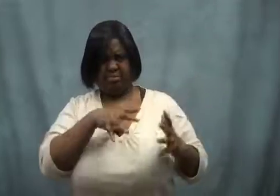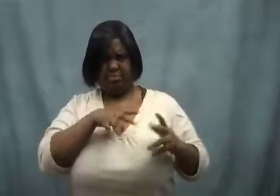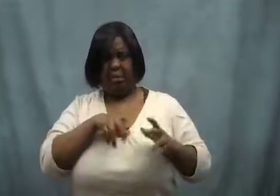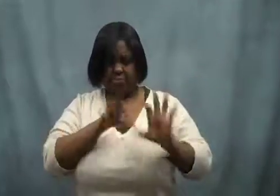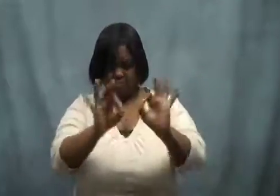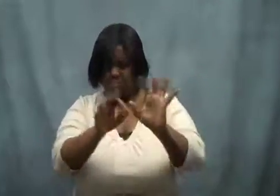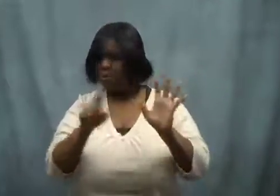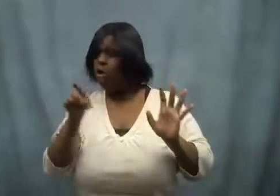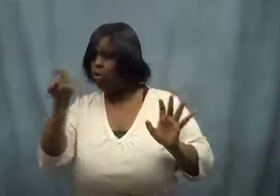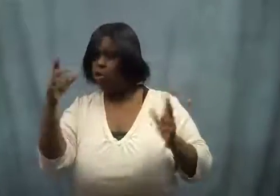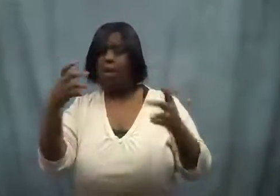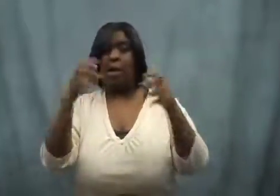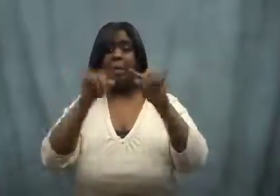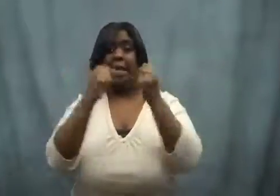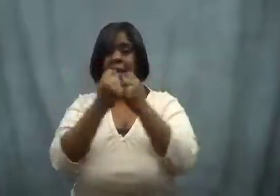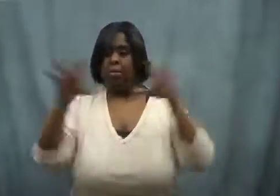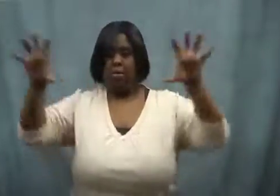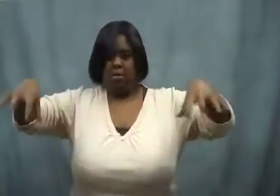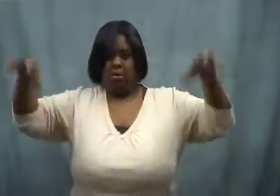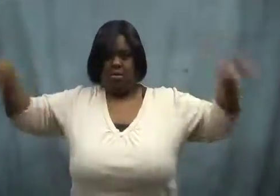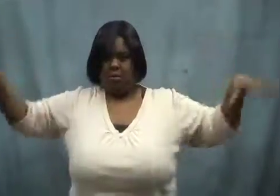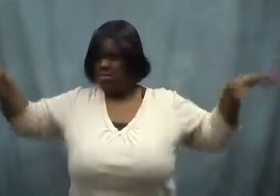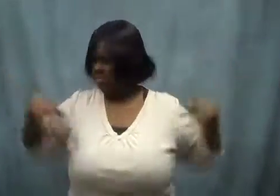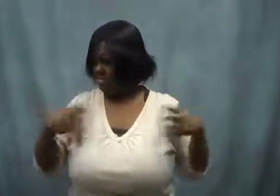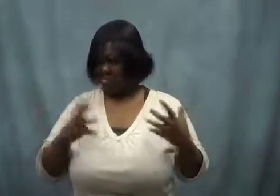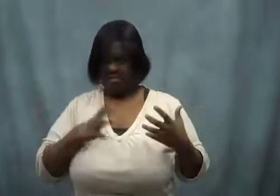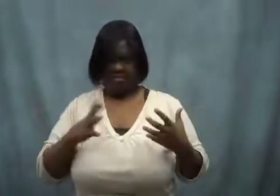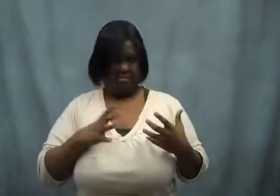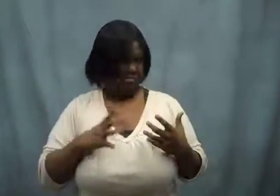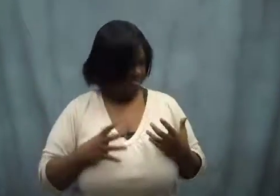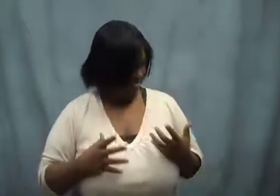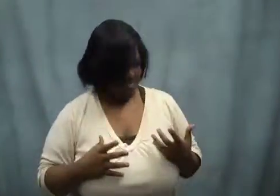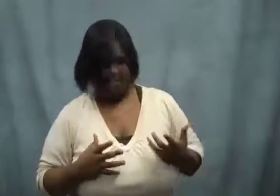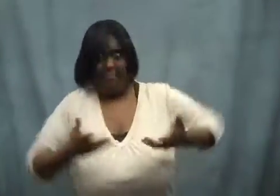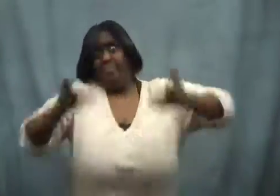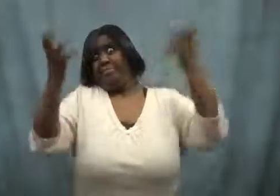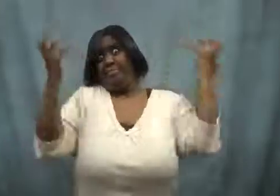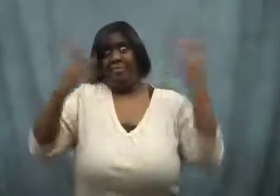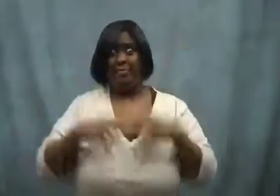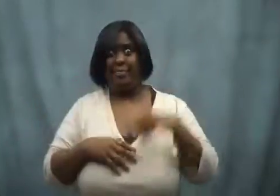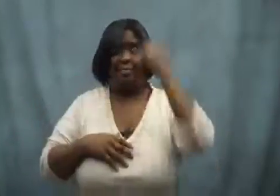She chose other kids to be on teams. Whatever.